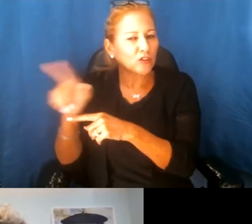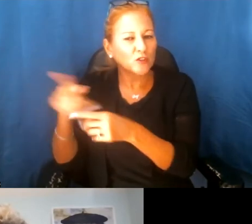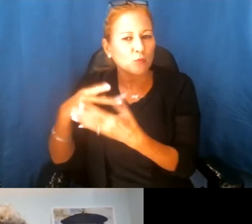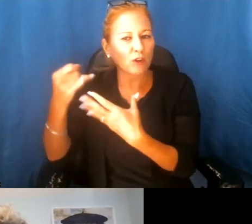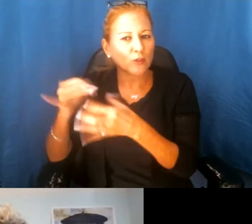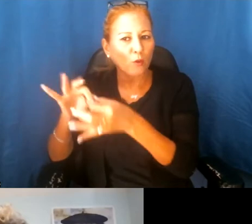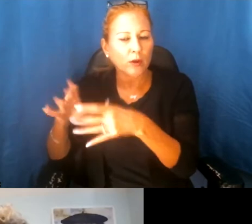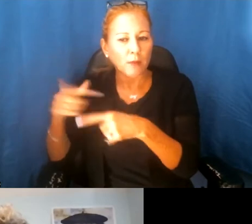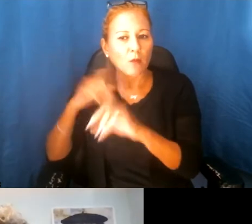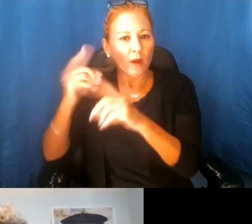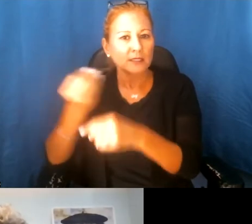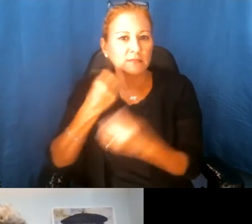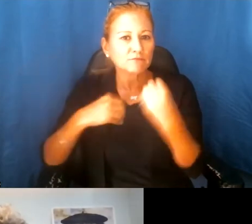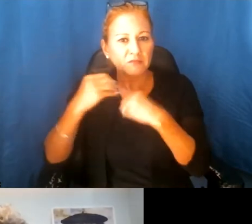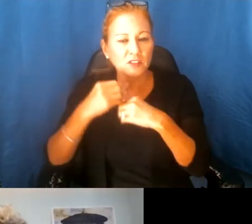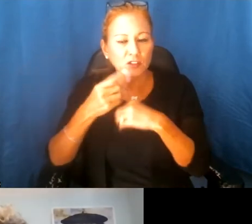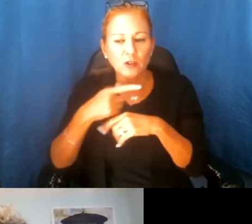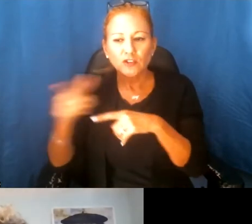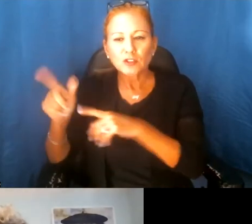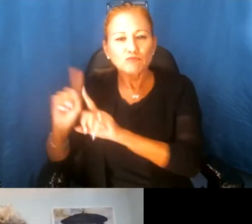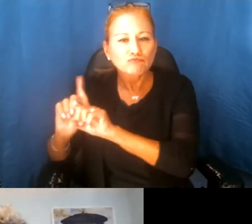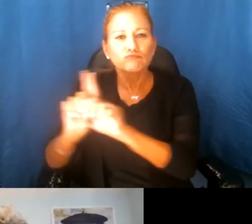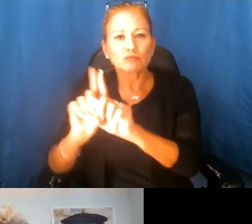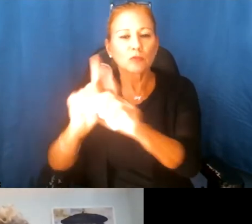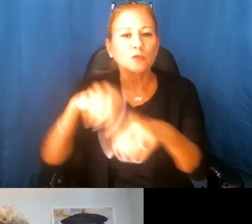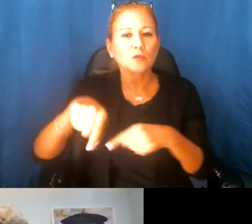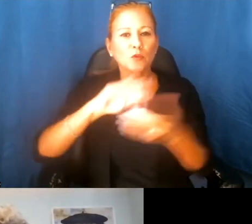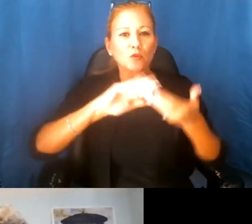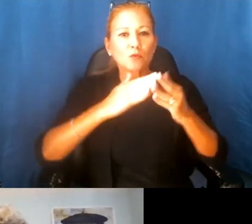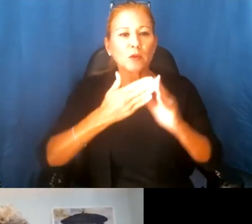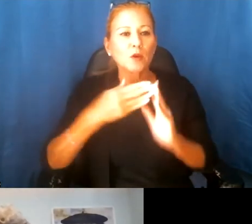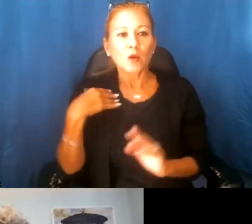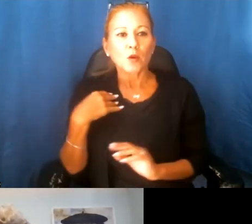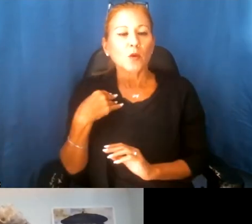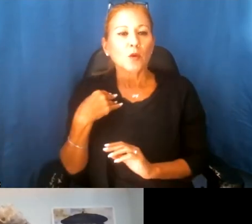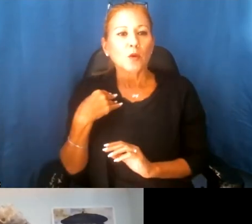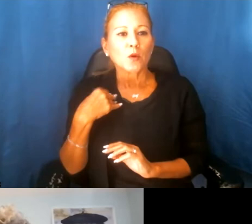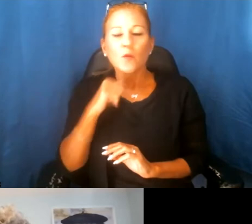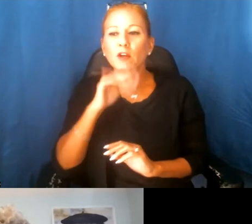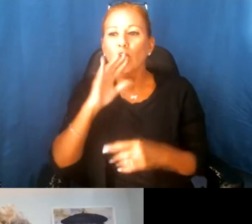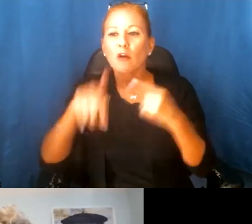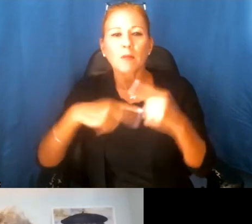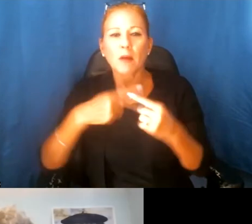her and she walked us around the community and and we just, we didn't even talk about the project we,